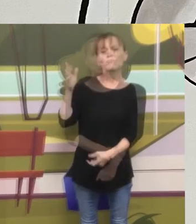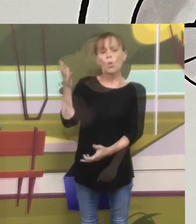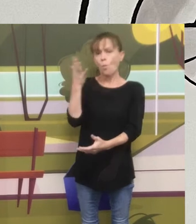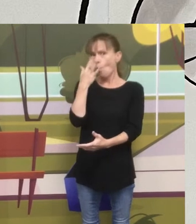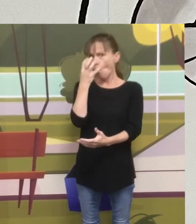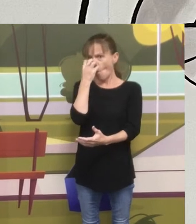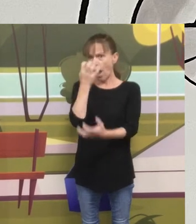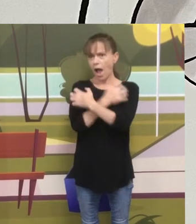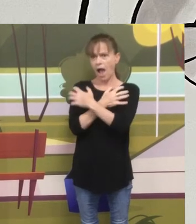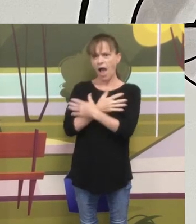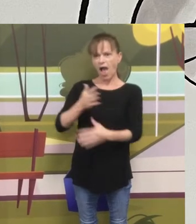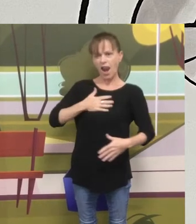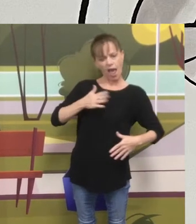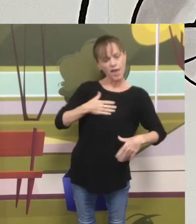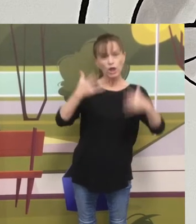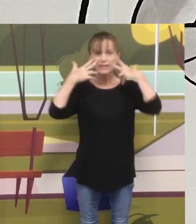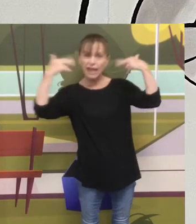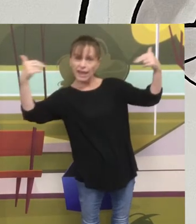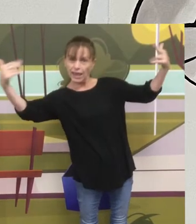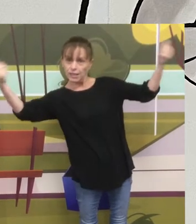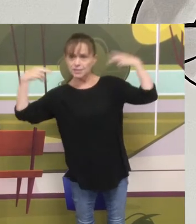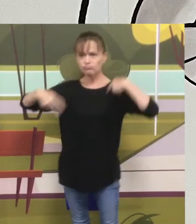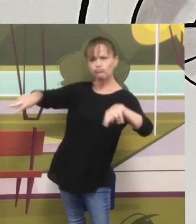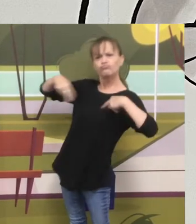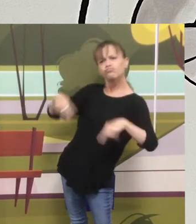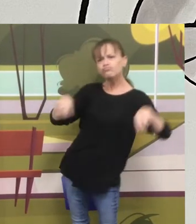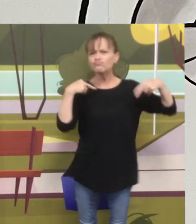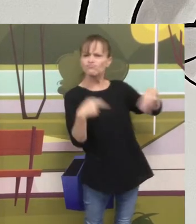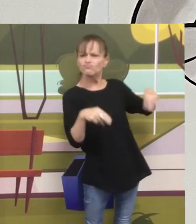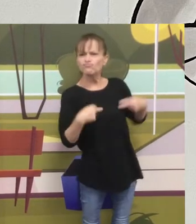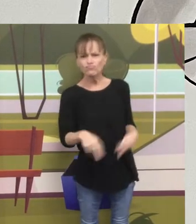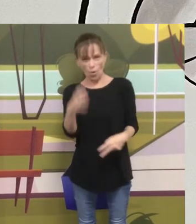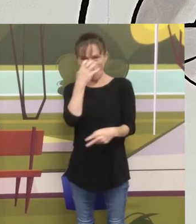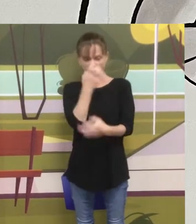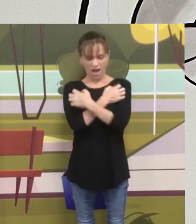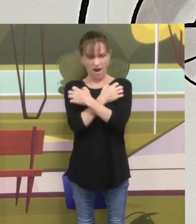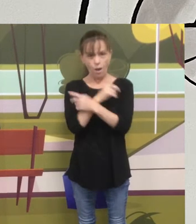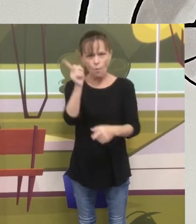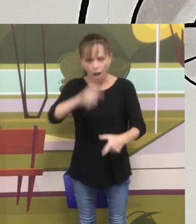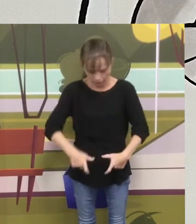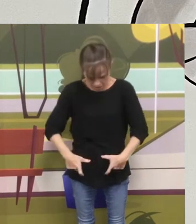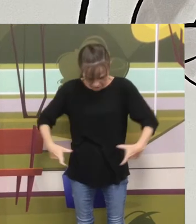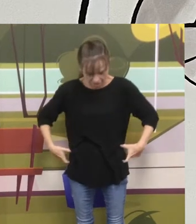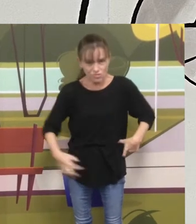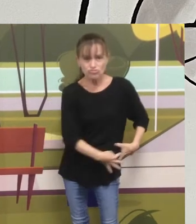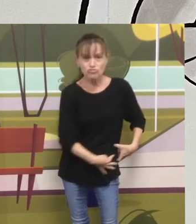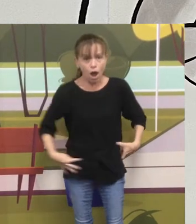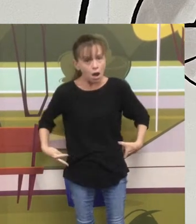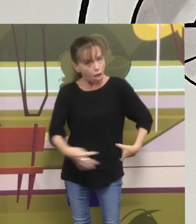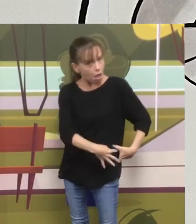Koalas like to sing and dance, koalas wear striped underpants.